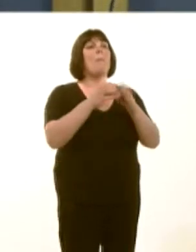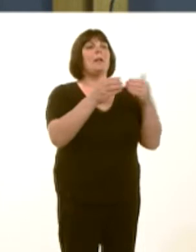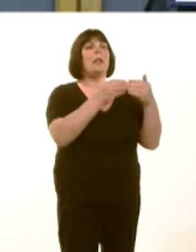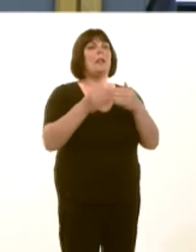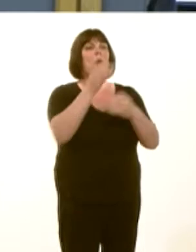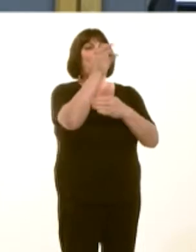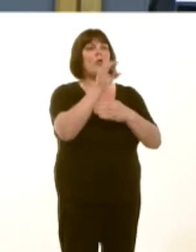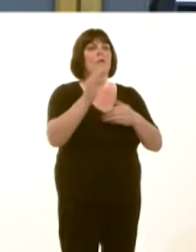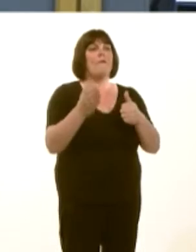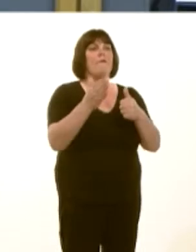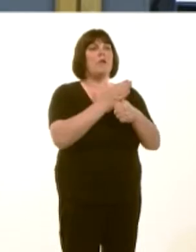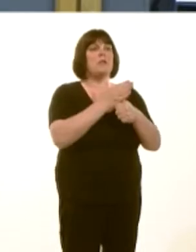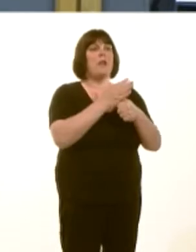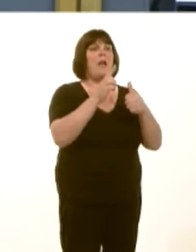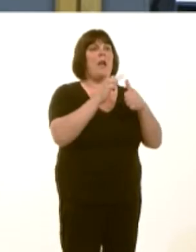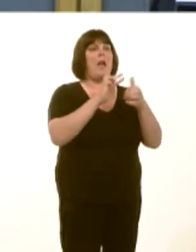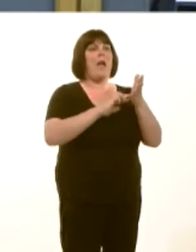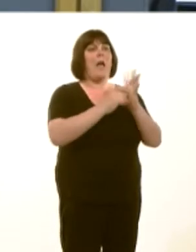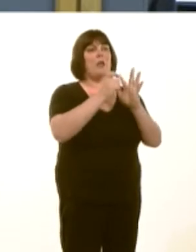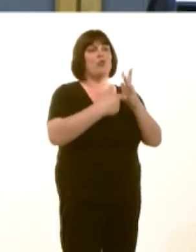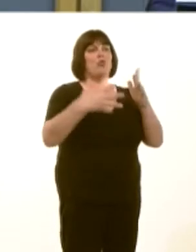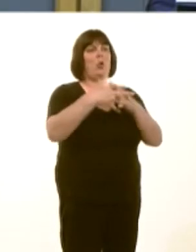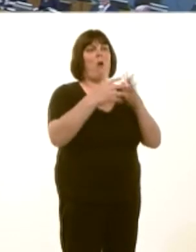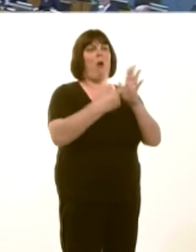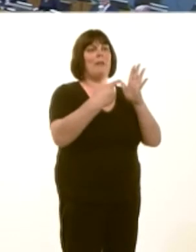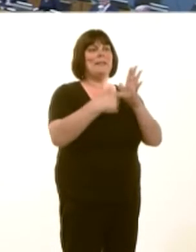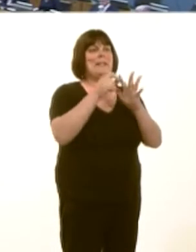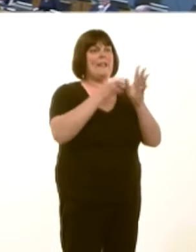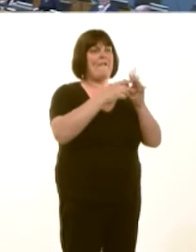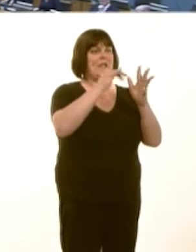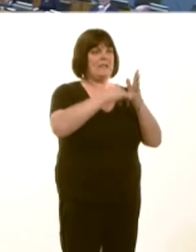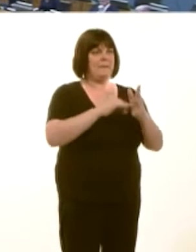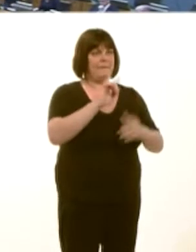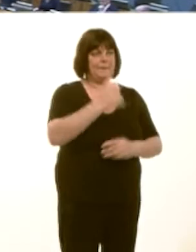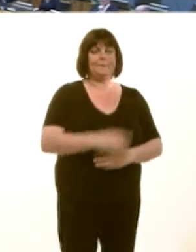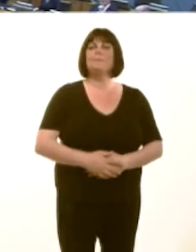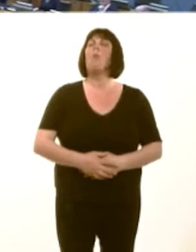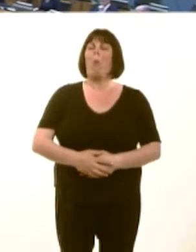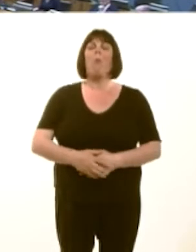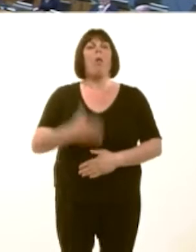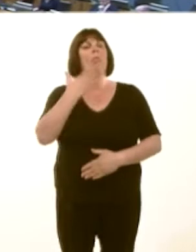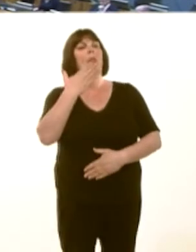and first this afternoon we have the leader of the opposition, Andrew R.T. Davies. Andrew R.T. Davies: Thank you, Presiding Officer.